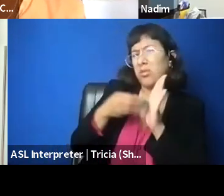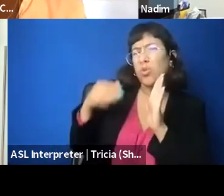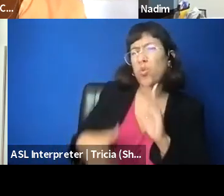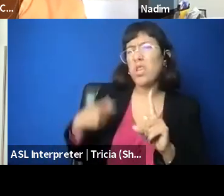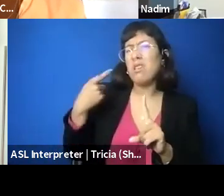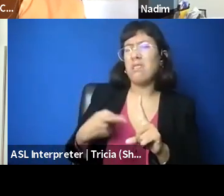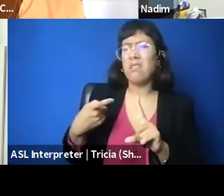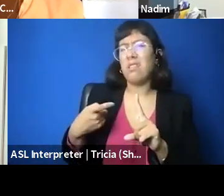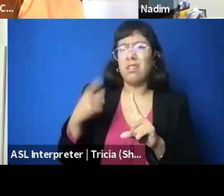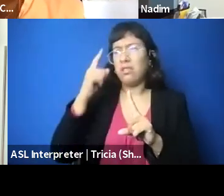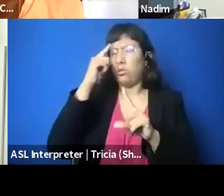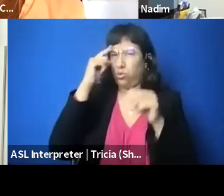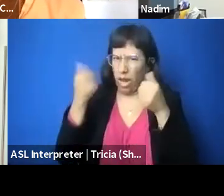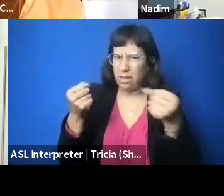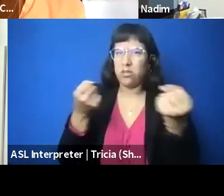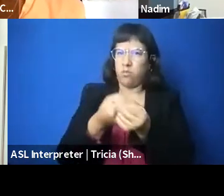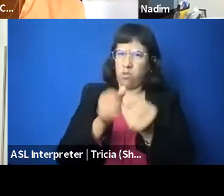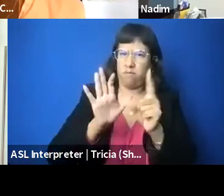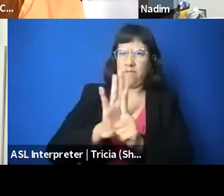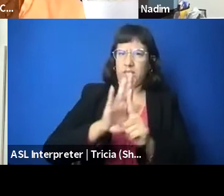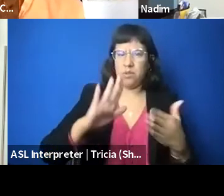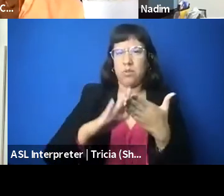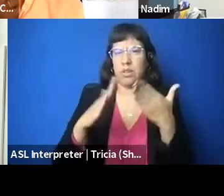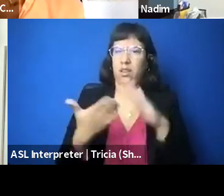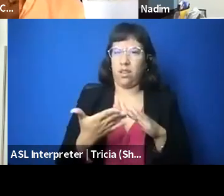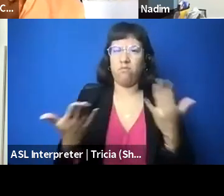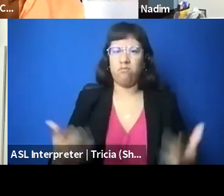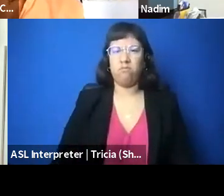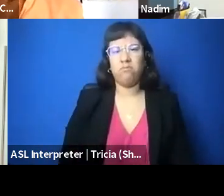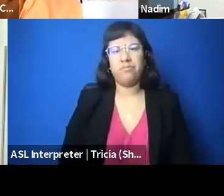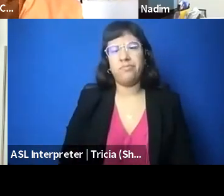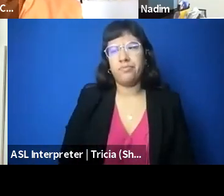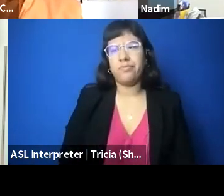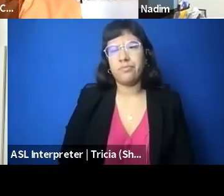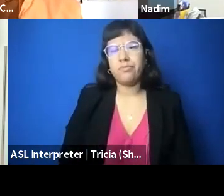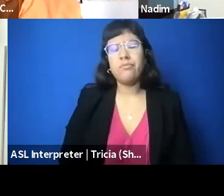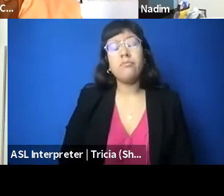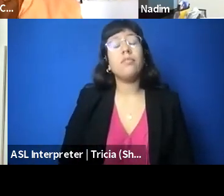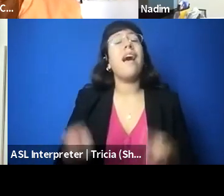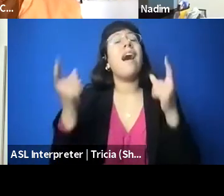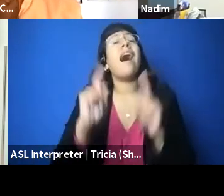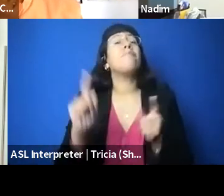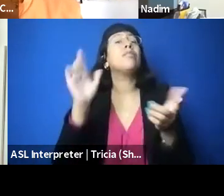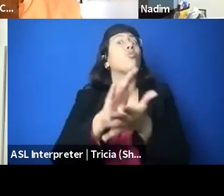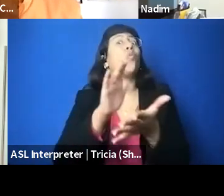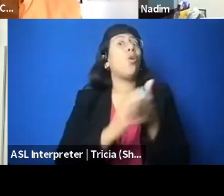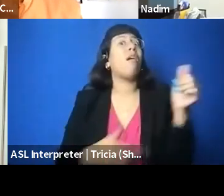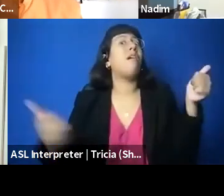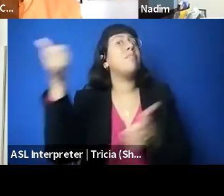to support the community, and the administration, instead of helping him, actually condemned his speech,